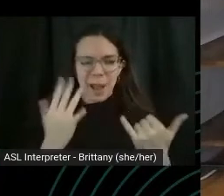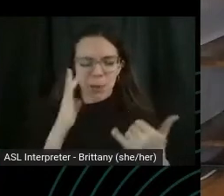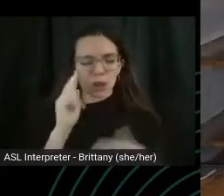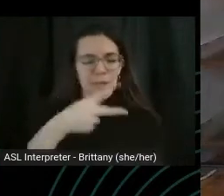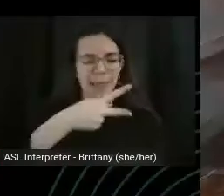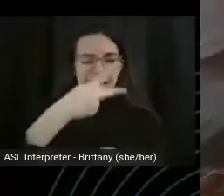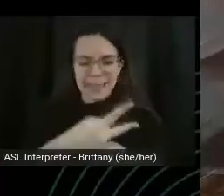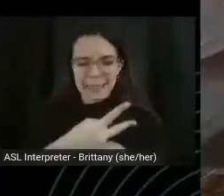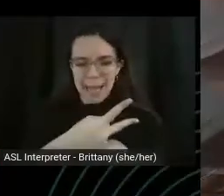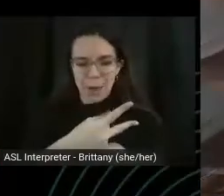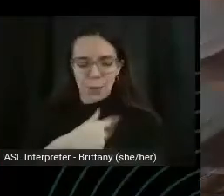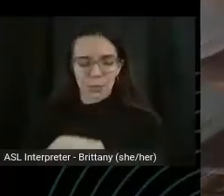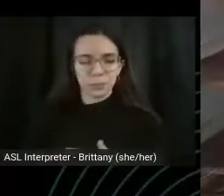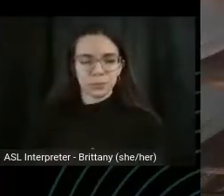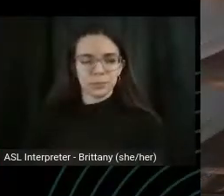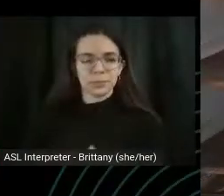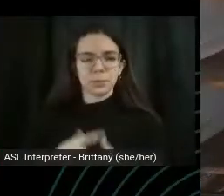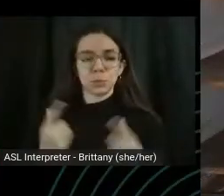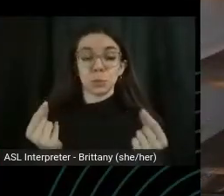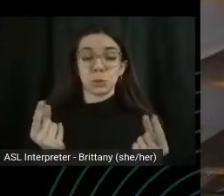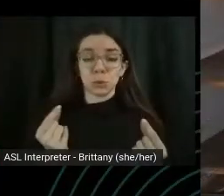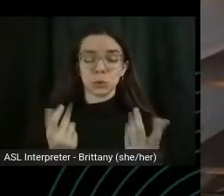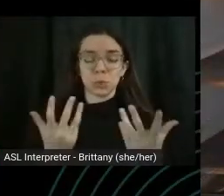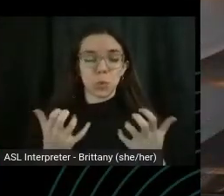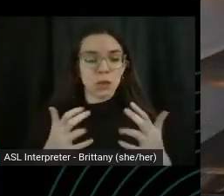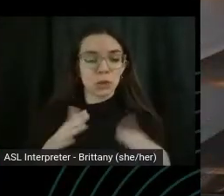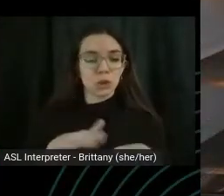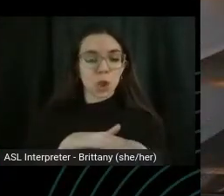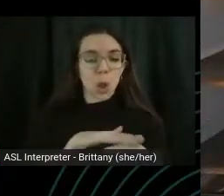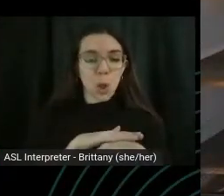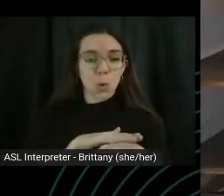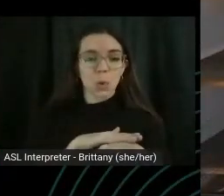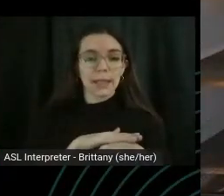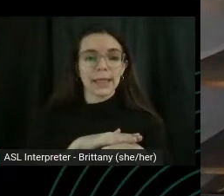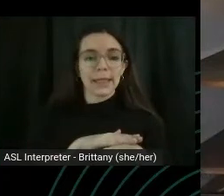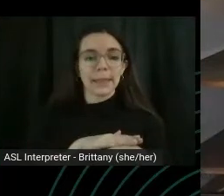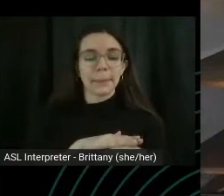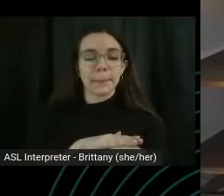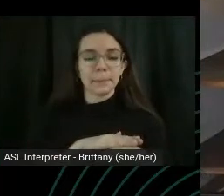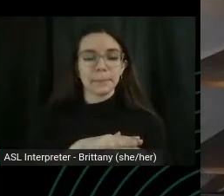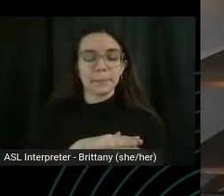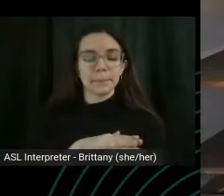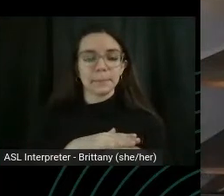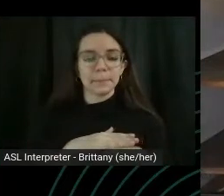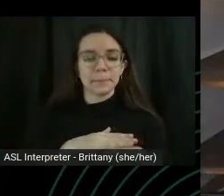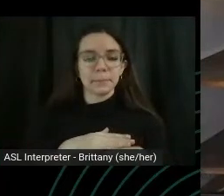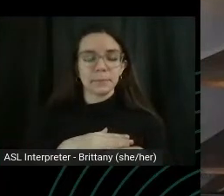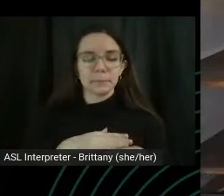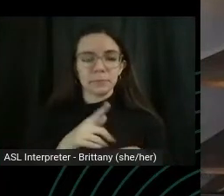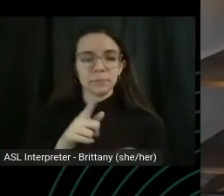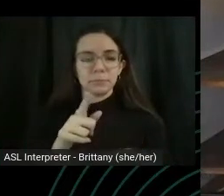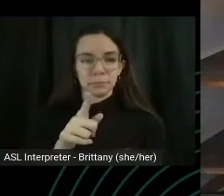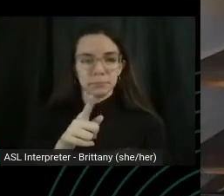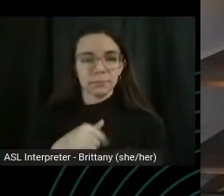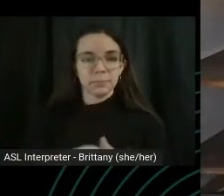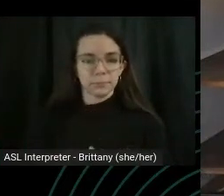So what you want to do is slowly walk yourself up slowly to a sitting